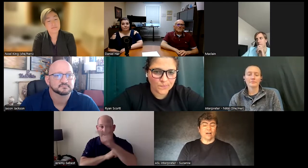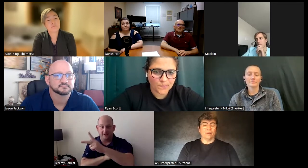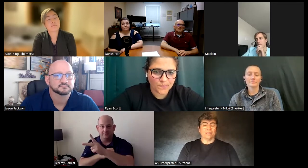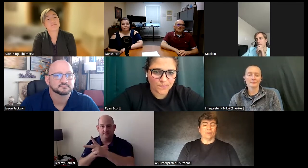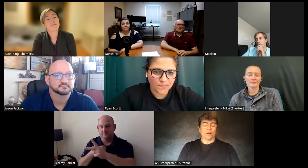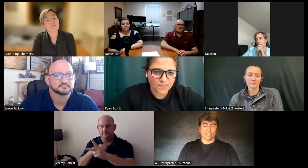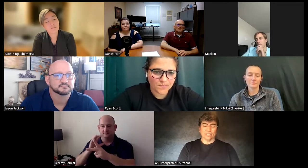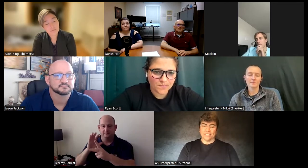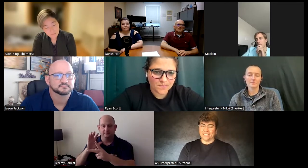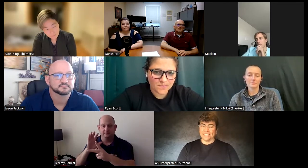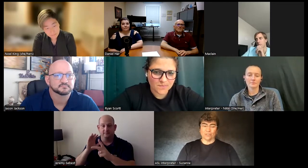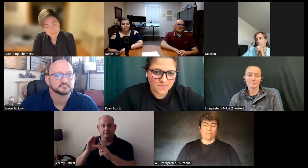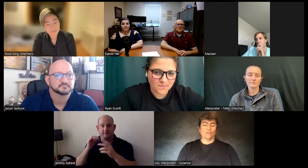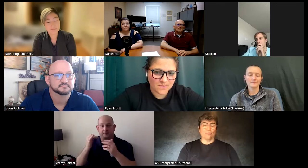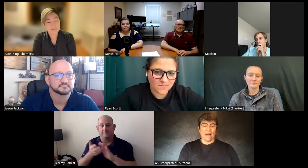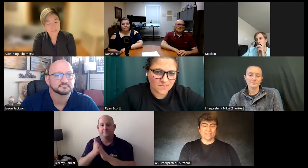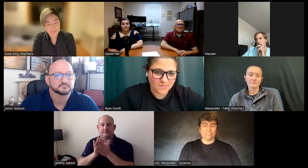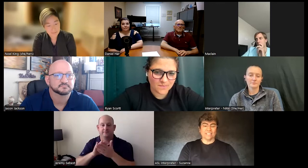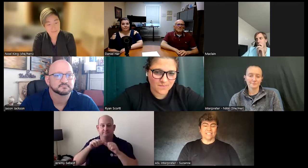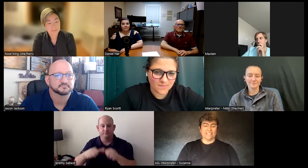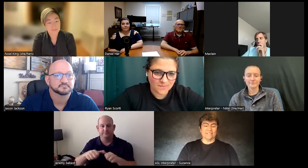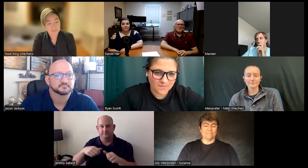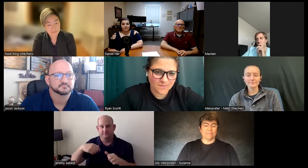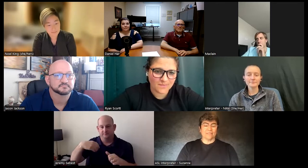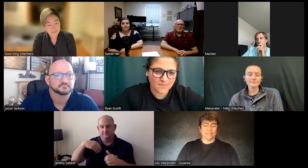job in Washington DC so I moved back to DC